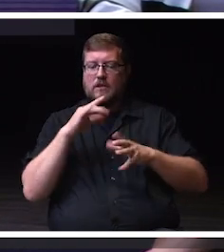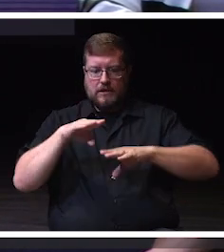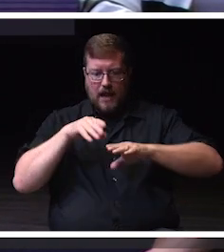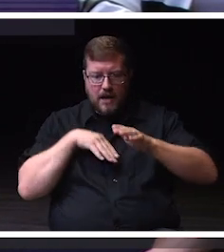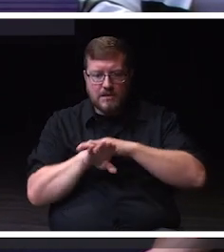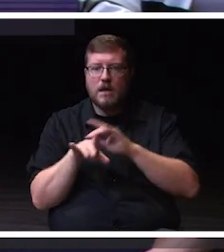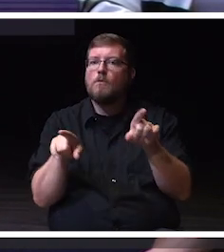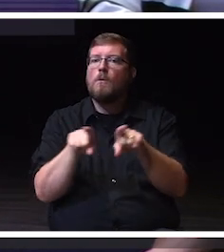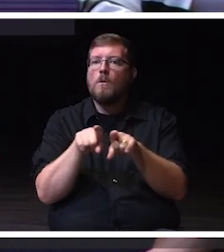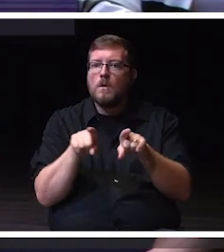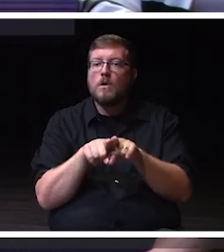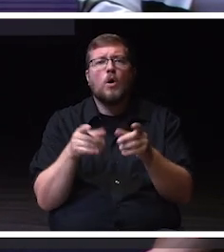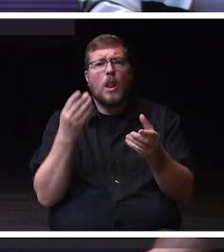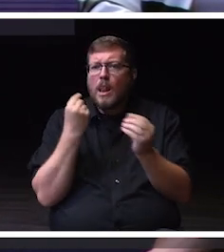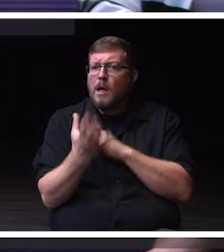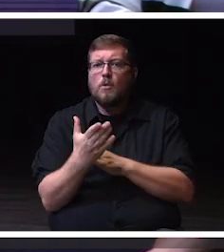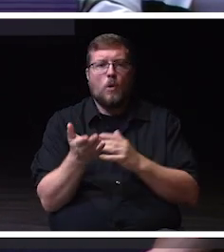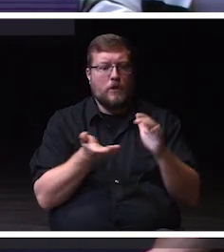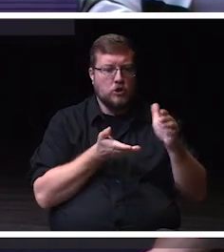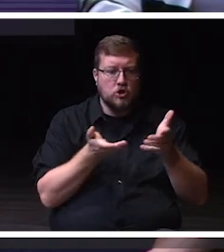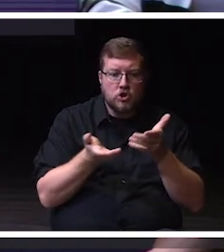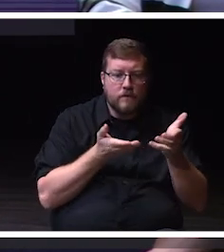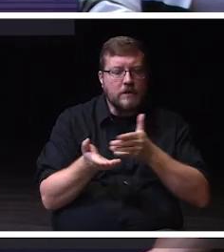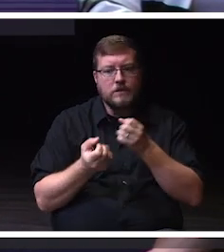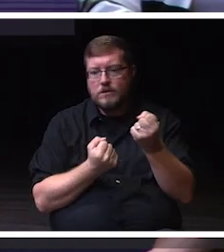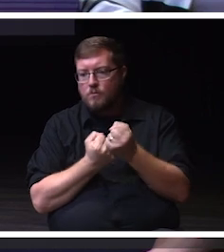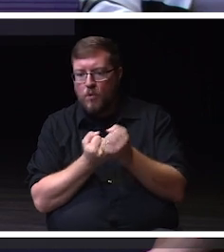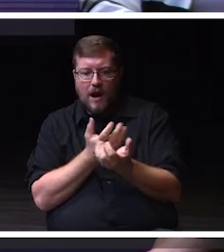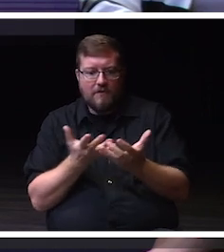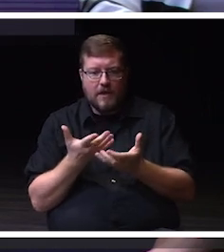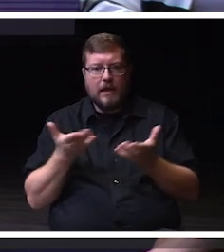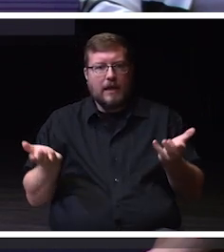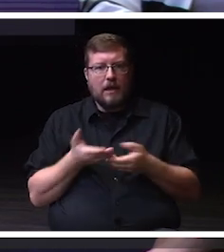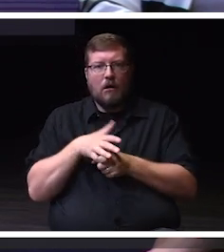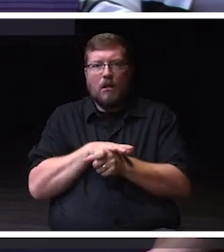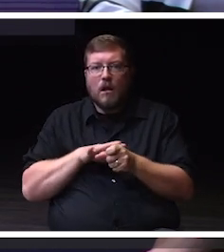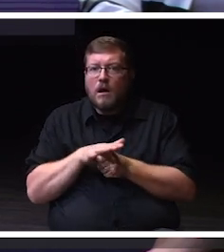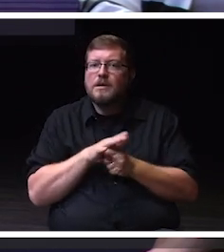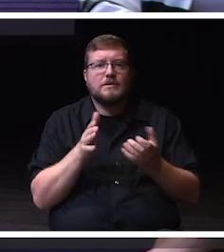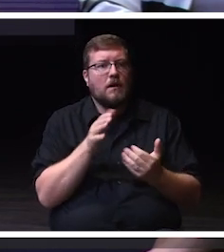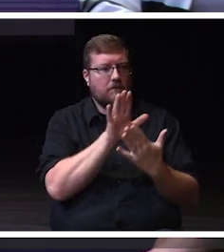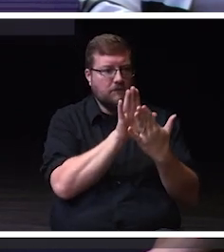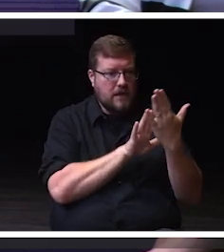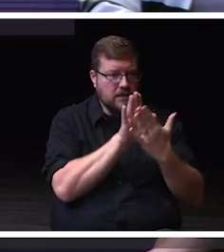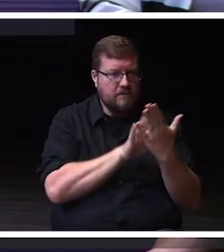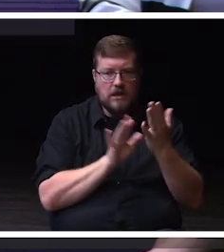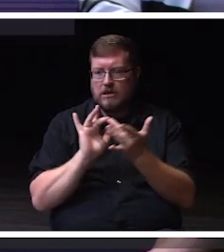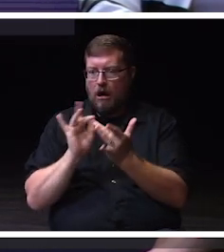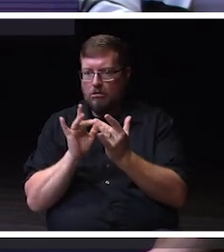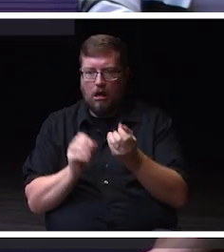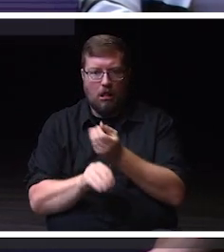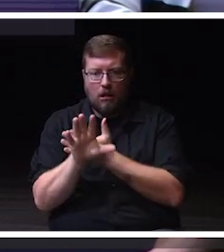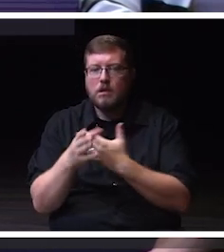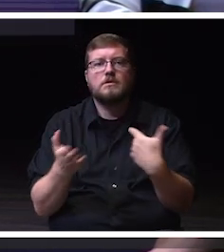services, the supports here on campus, whether you're face to face or online. So we're really excited to help create that sense of belonging the moment